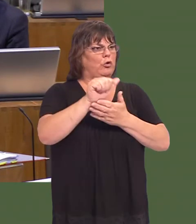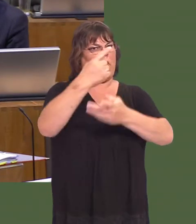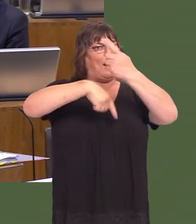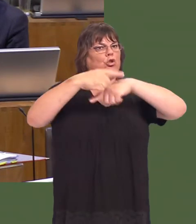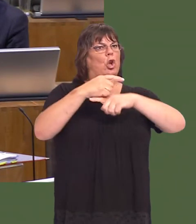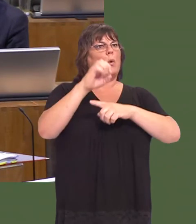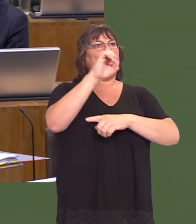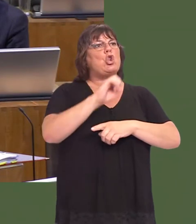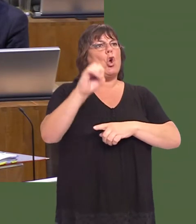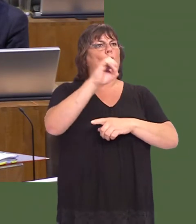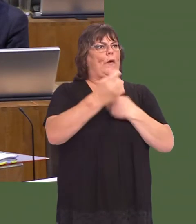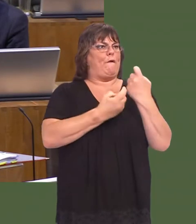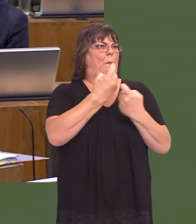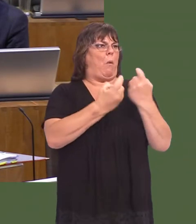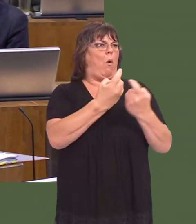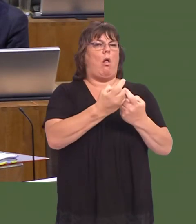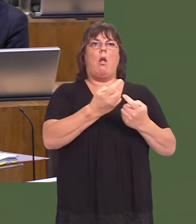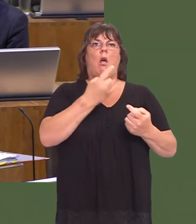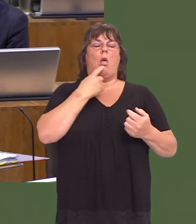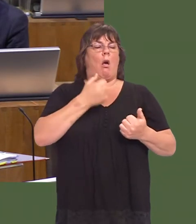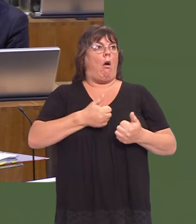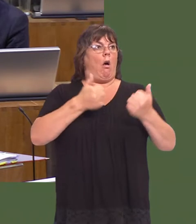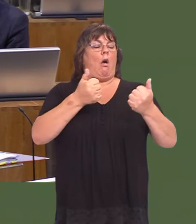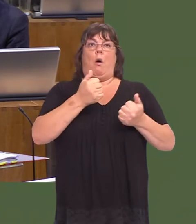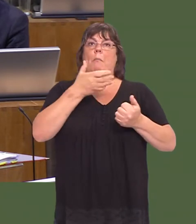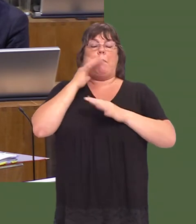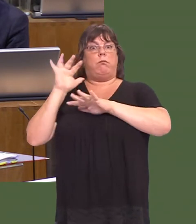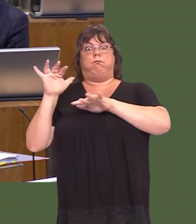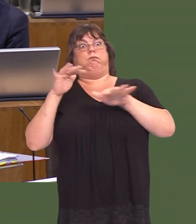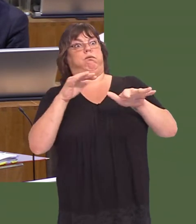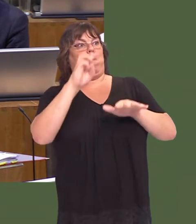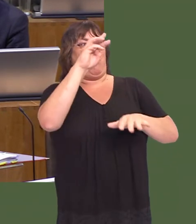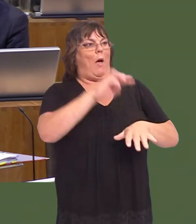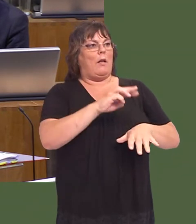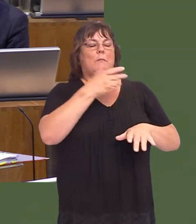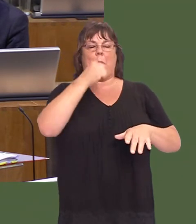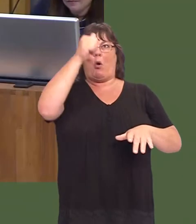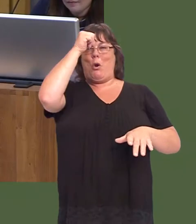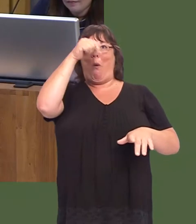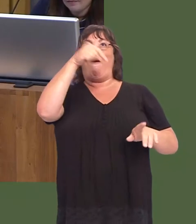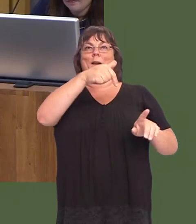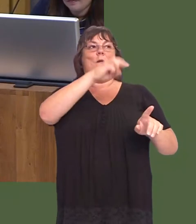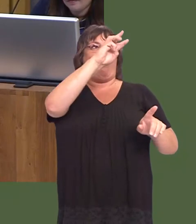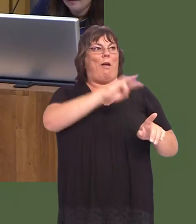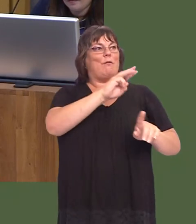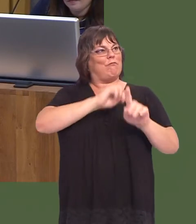Weíre almost a year on from the Euros, which did more than, I suppose, any politician could have done in raising Walesís profile around Europe and the world.